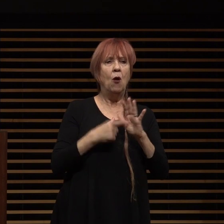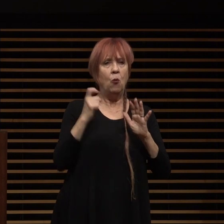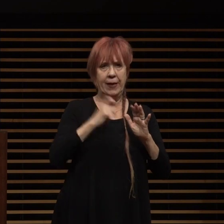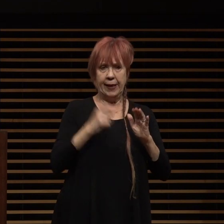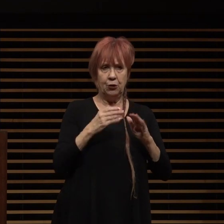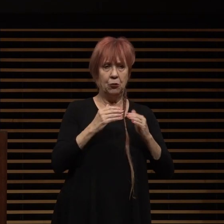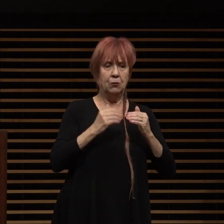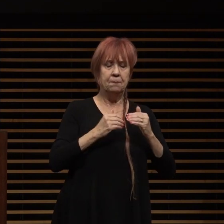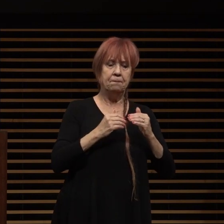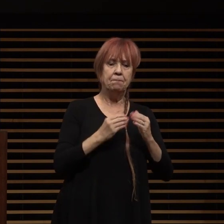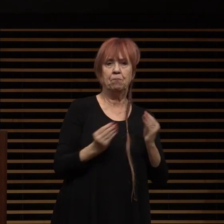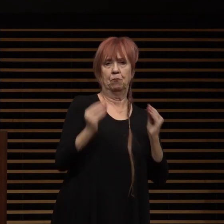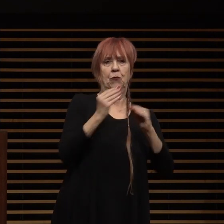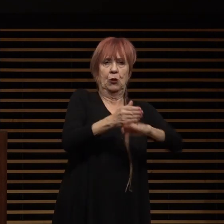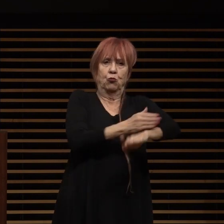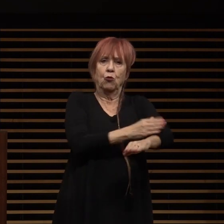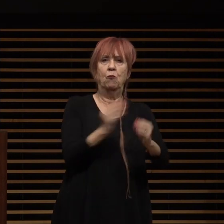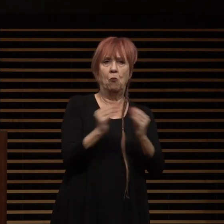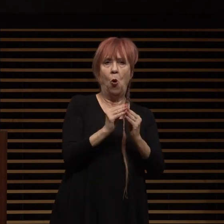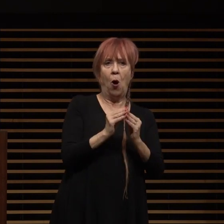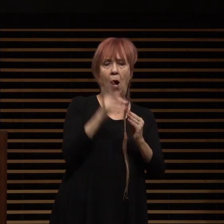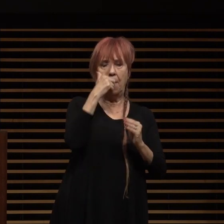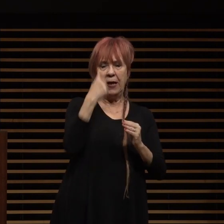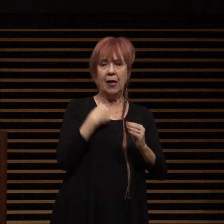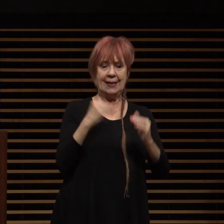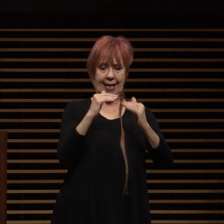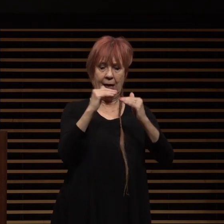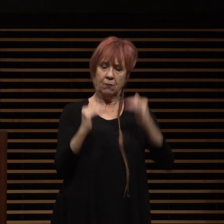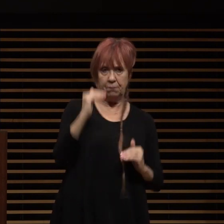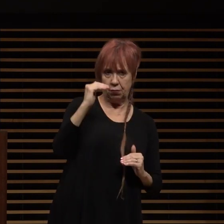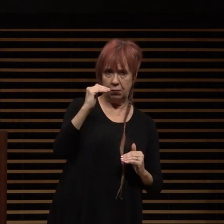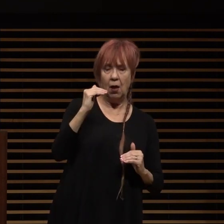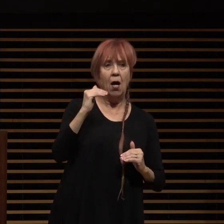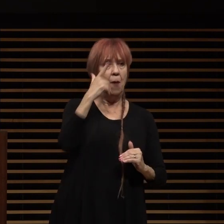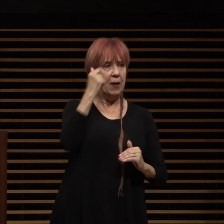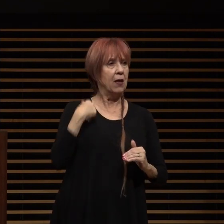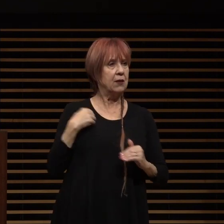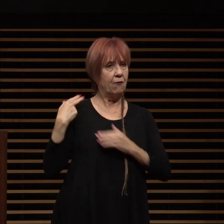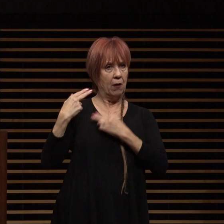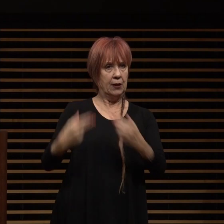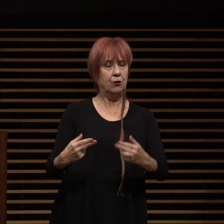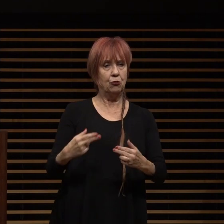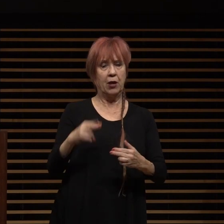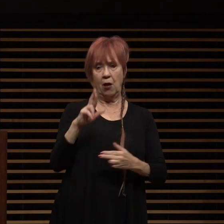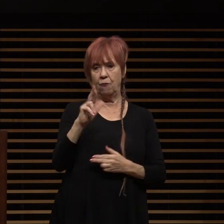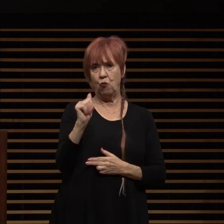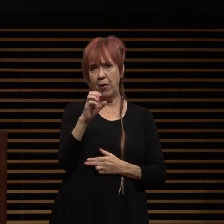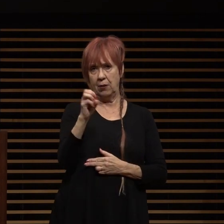equity gaps rooted in pasadena's de facto history of de facto racism